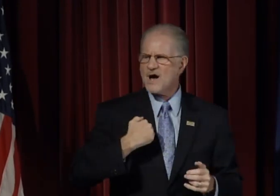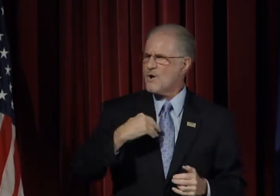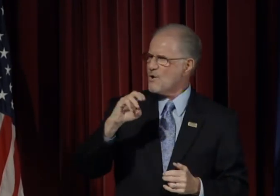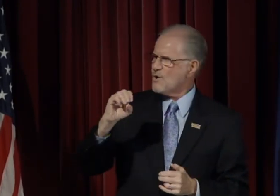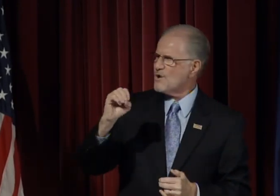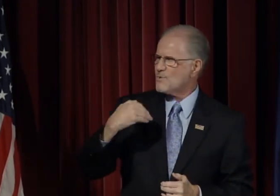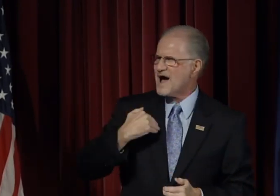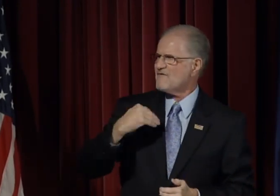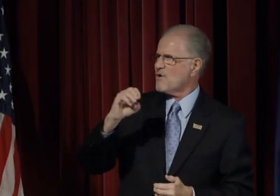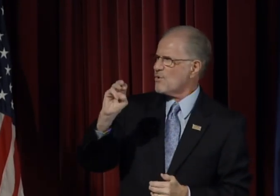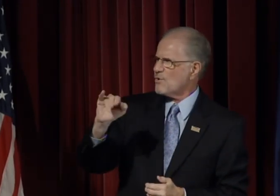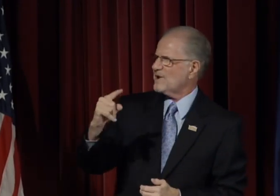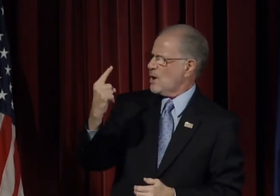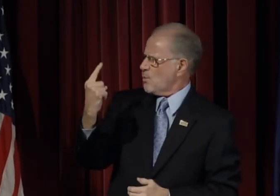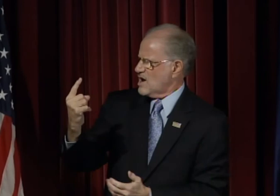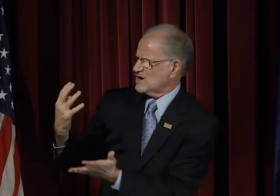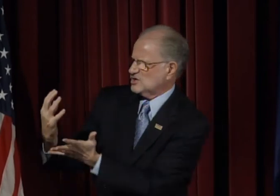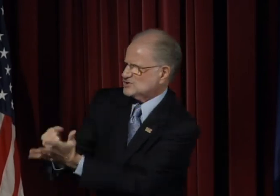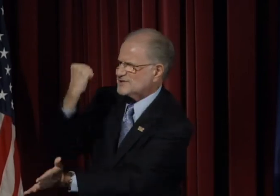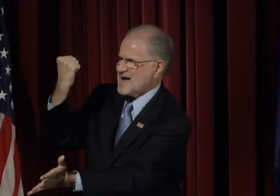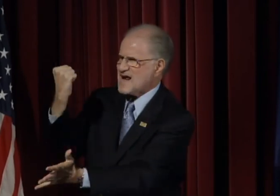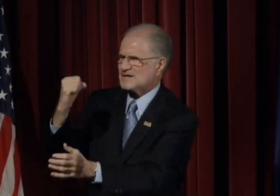"You only have one chance to make a first impression."